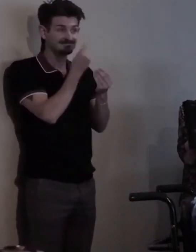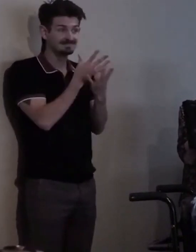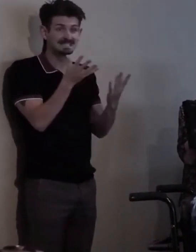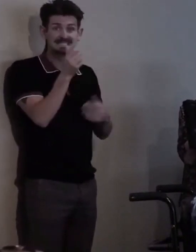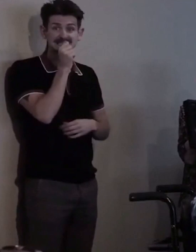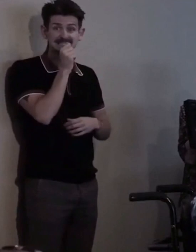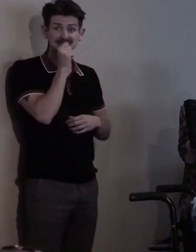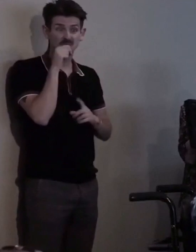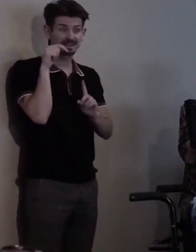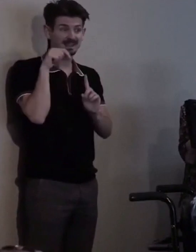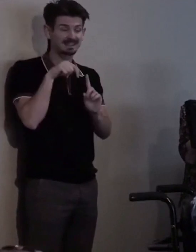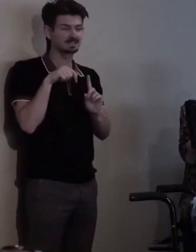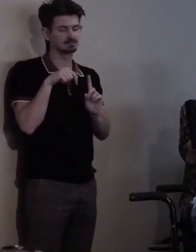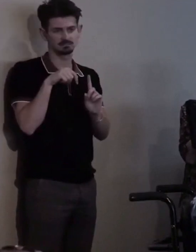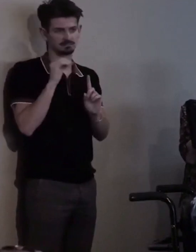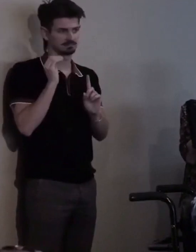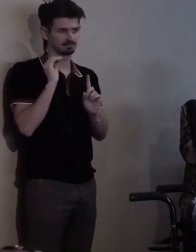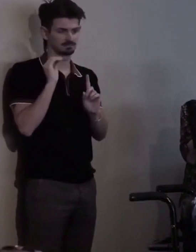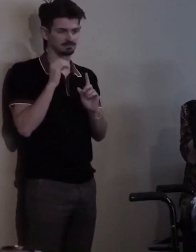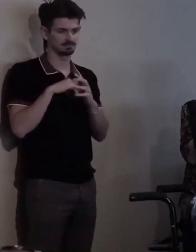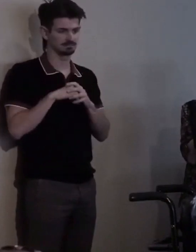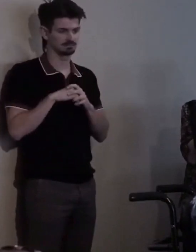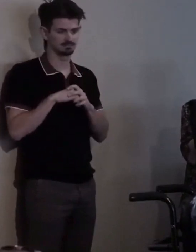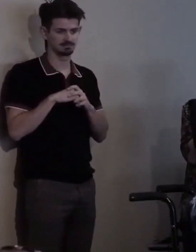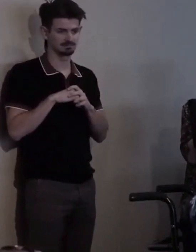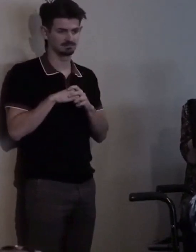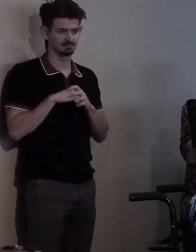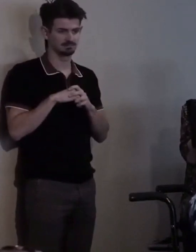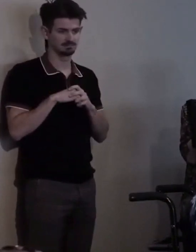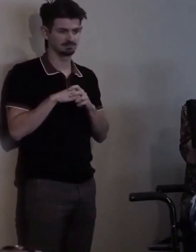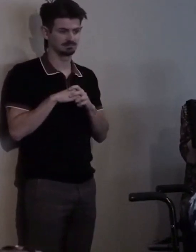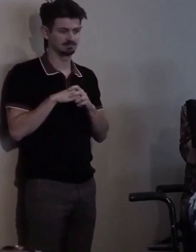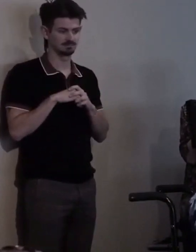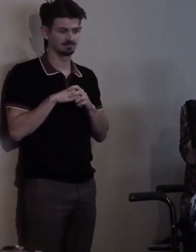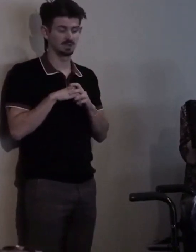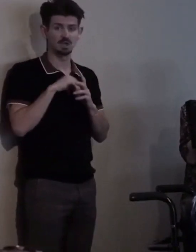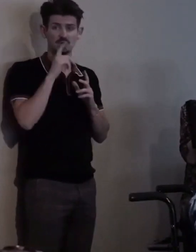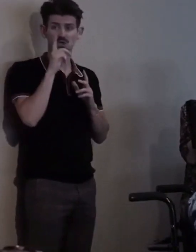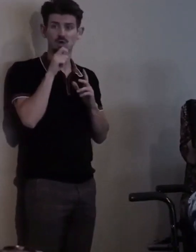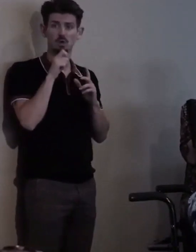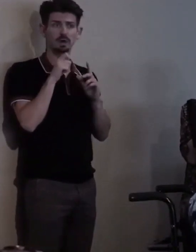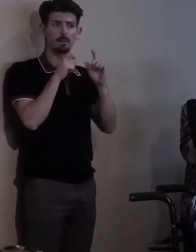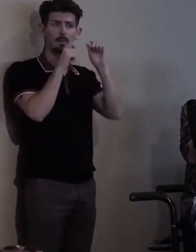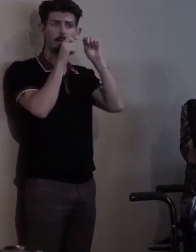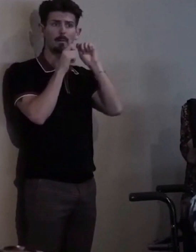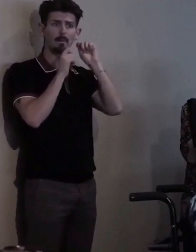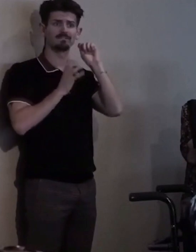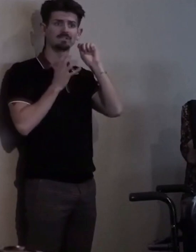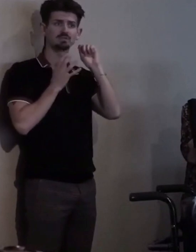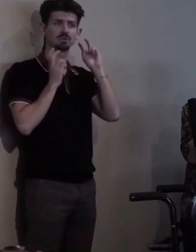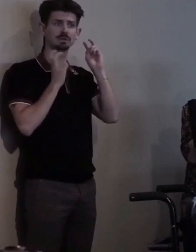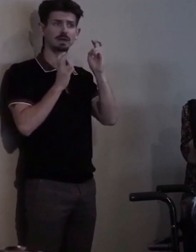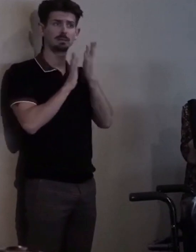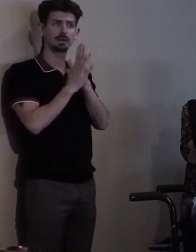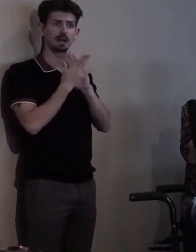You don't have to have it to be a hero. You just do what you wanna do.